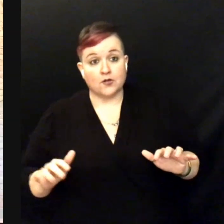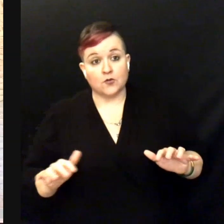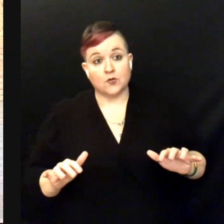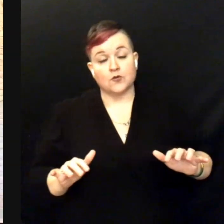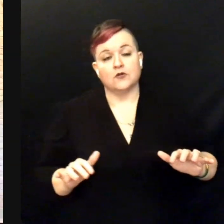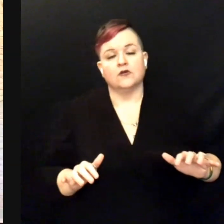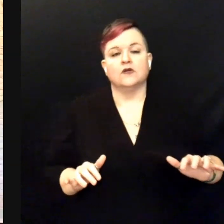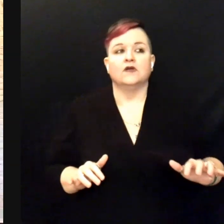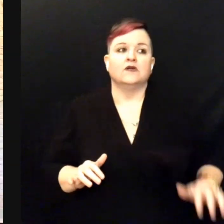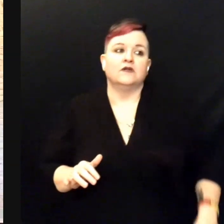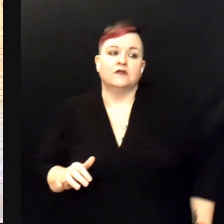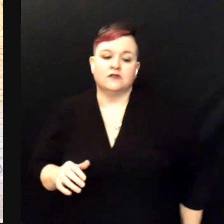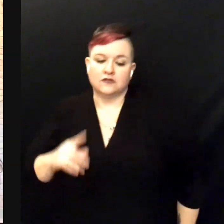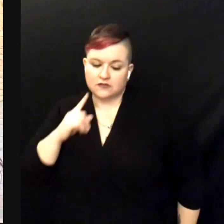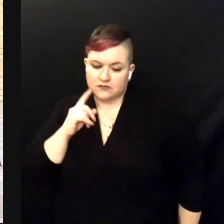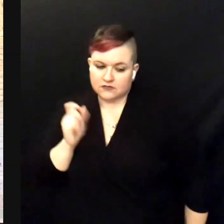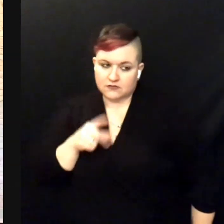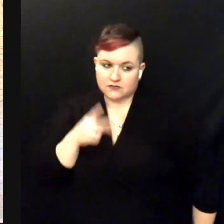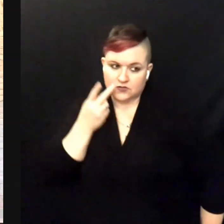When you were here before